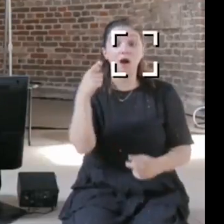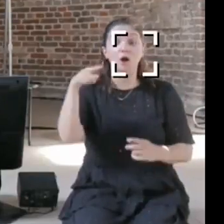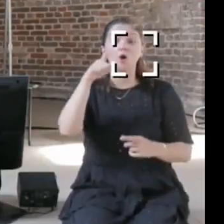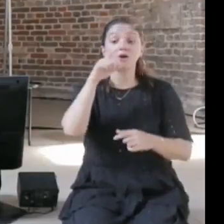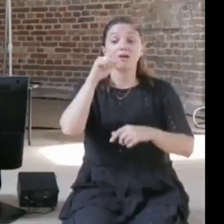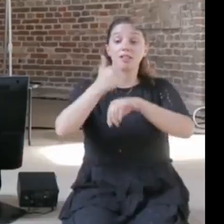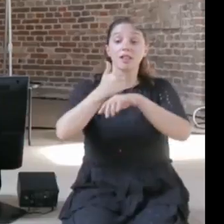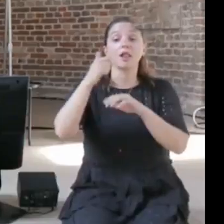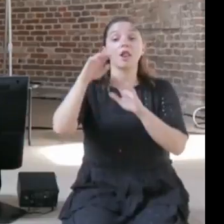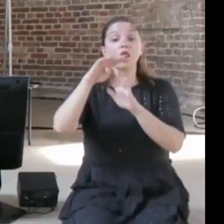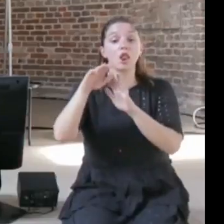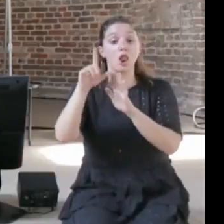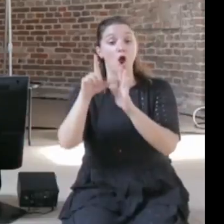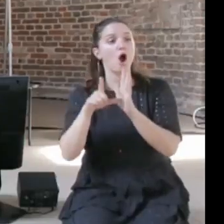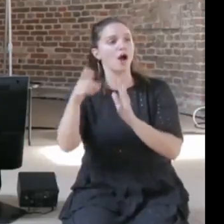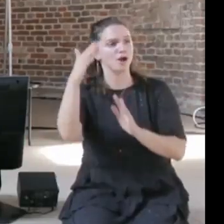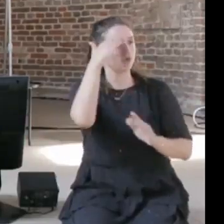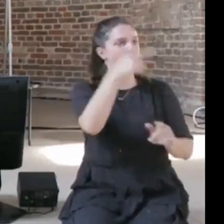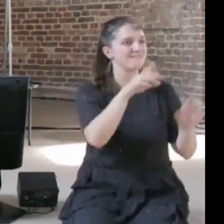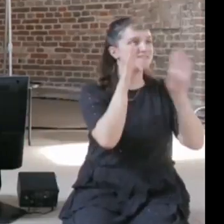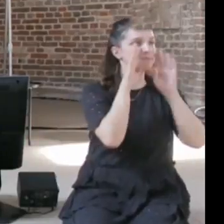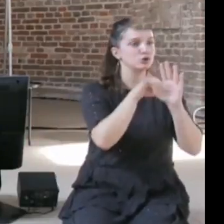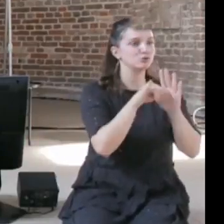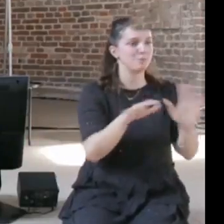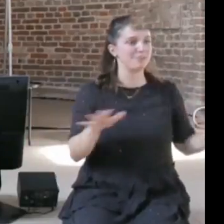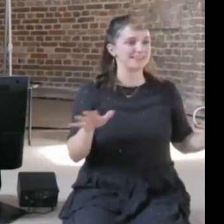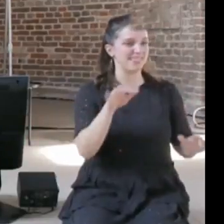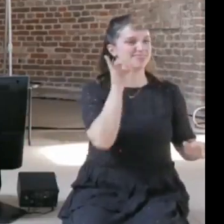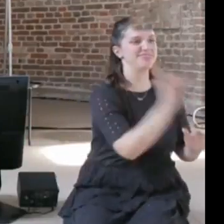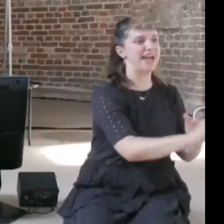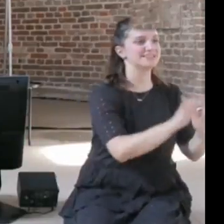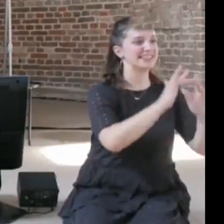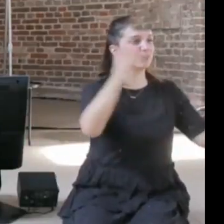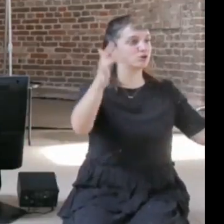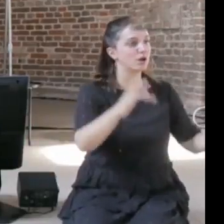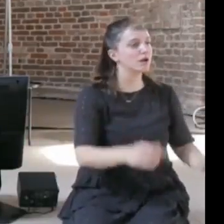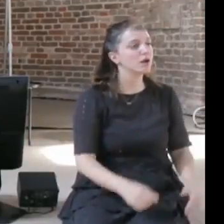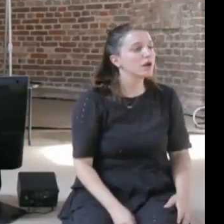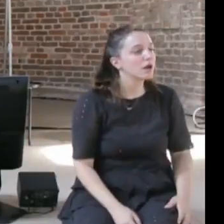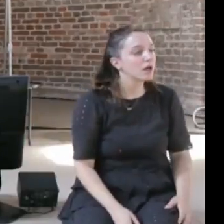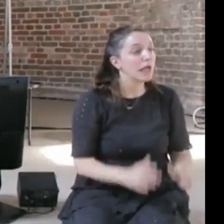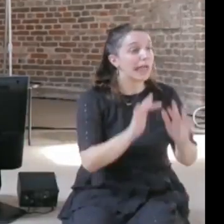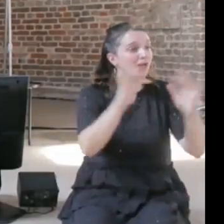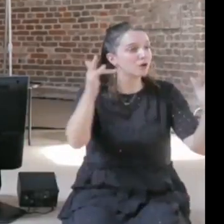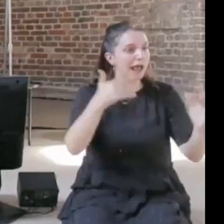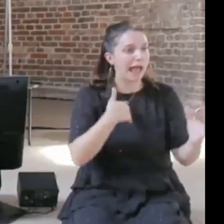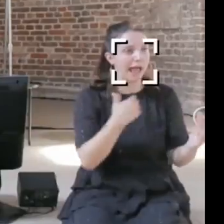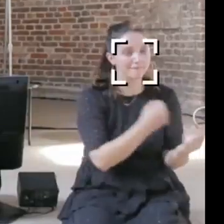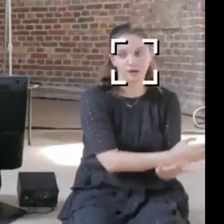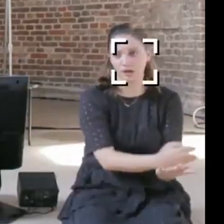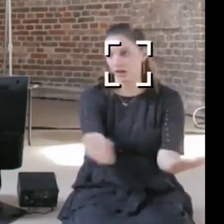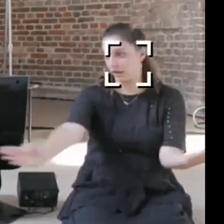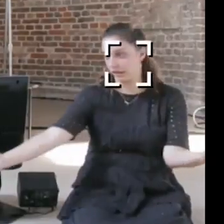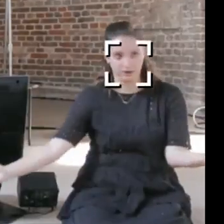them as being the entirety of the Internet, and when I asked him how would this new legislation